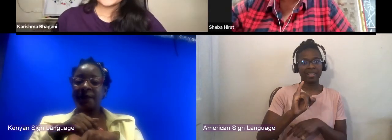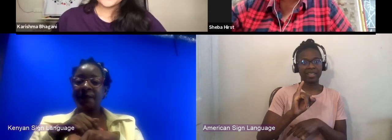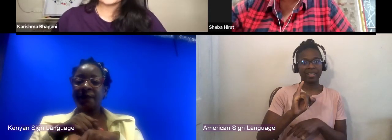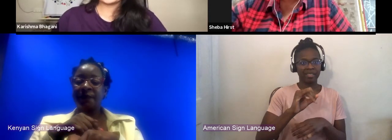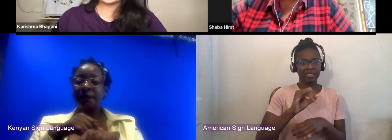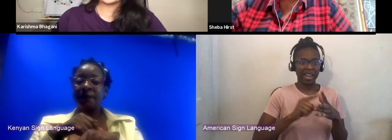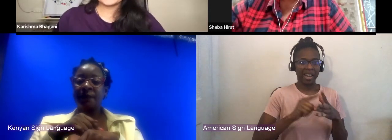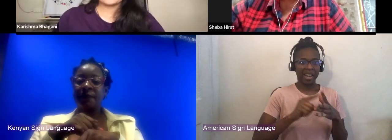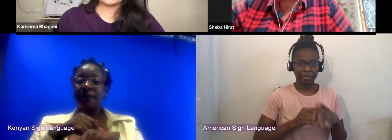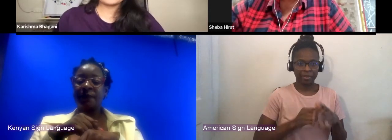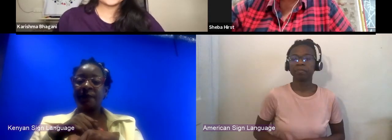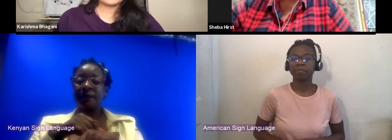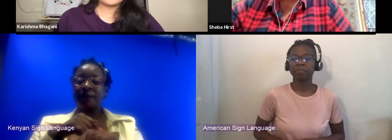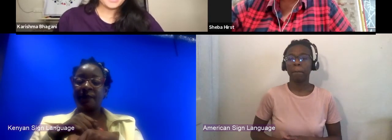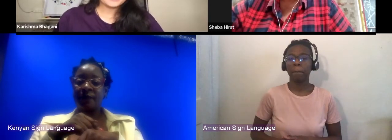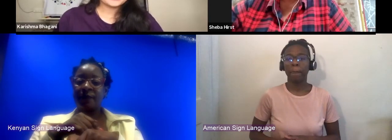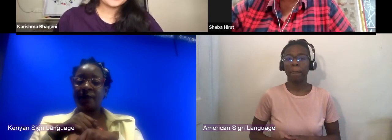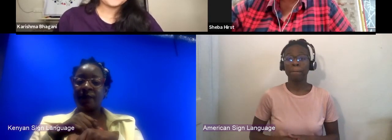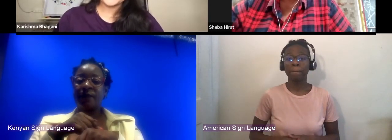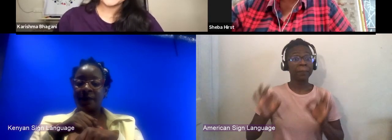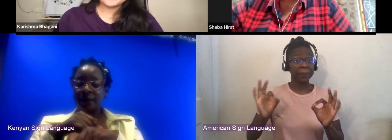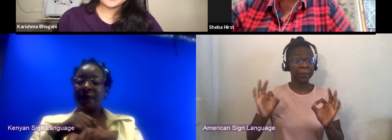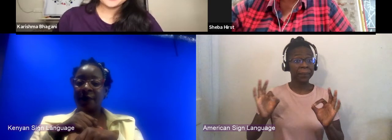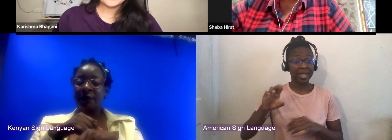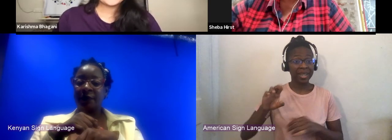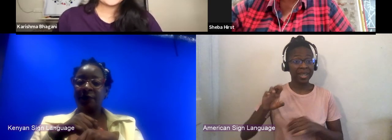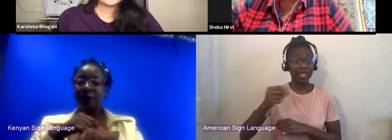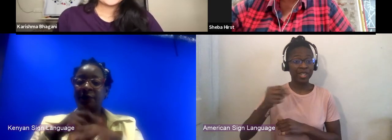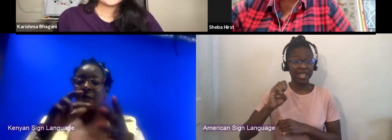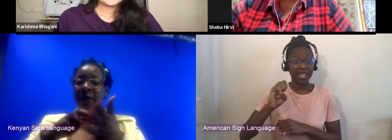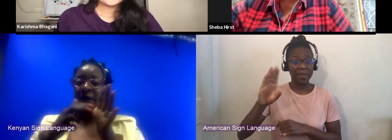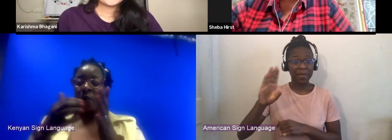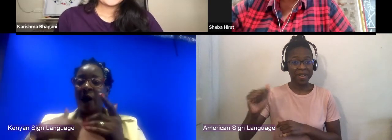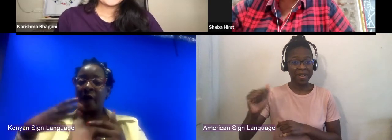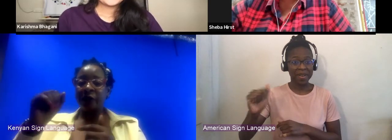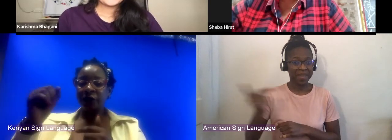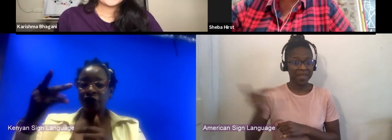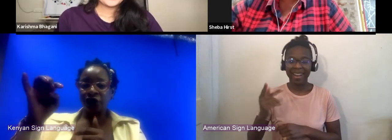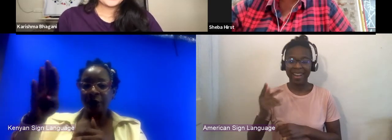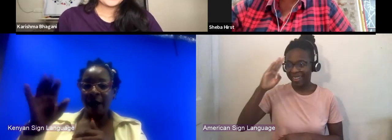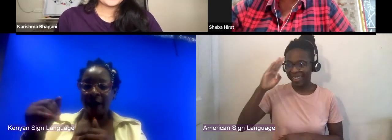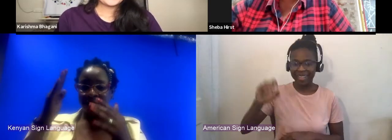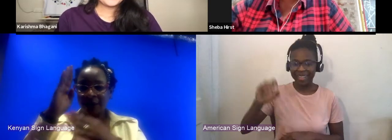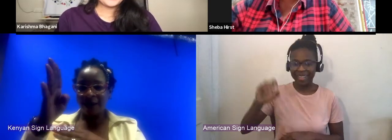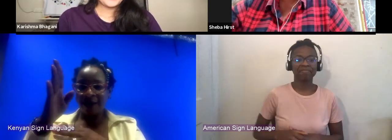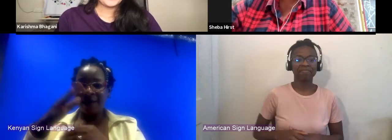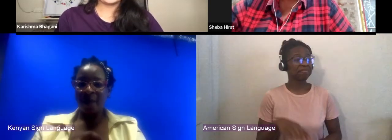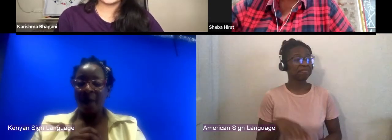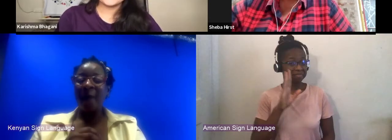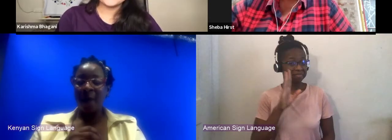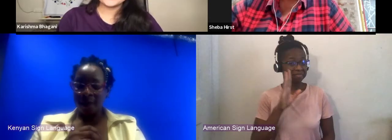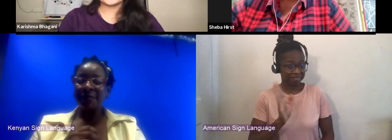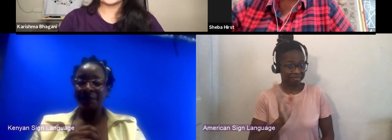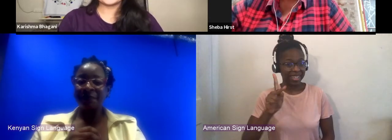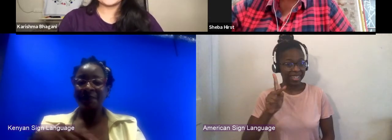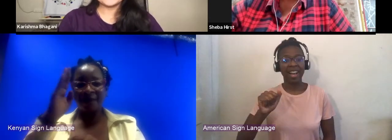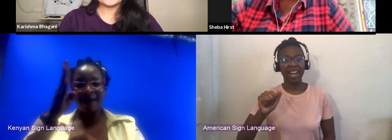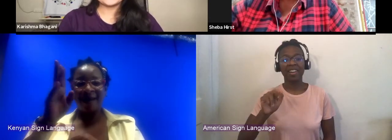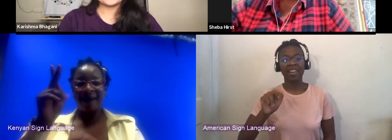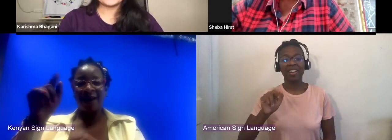It's great. It looks like we have Sheba back. Hi Sheba. Hi. Hi Karishma. How's it going? It's good to see you.